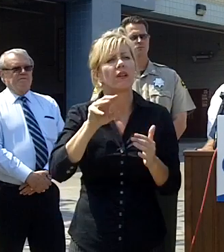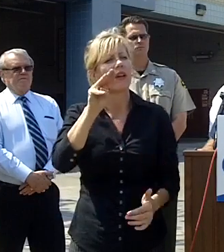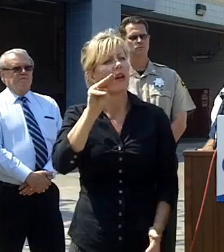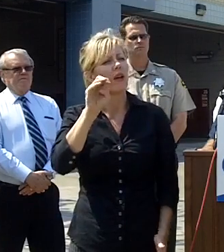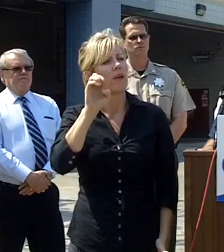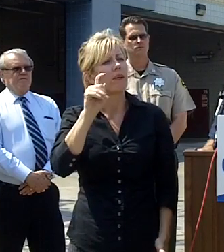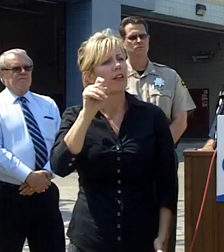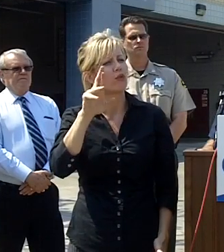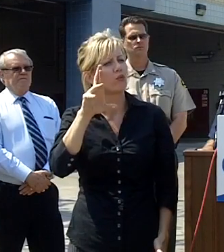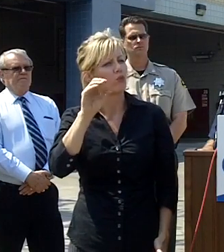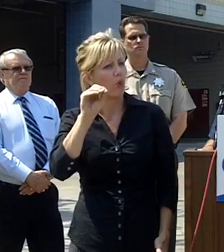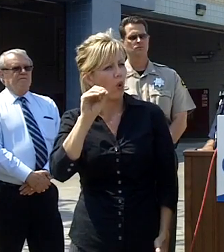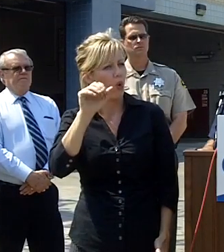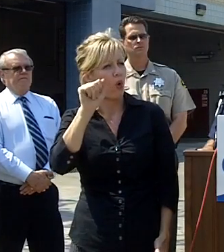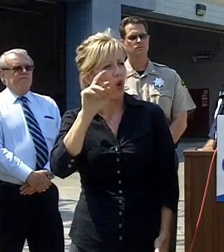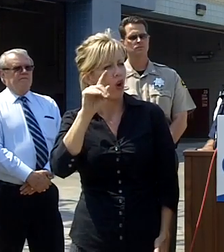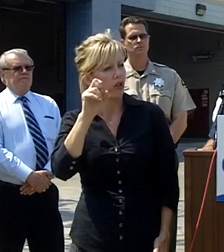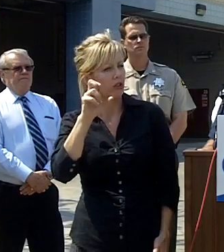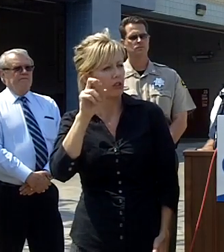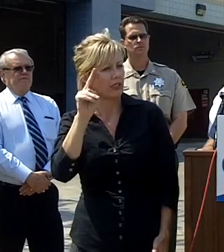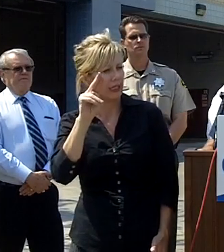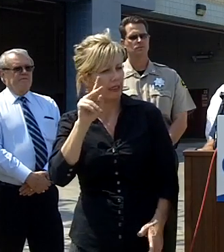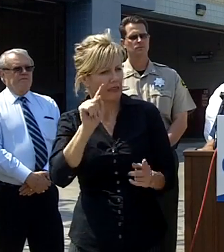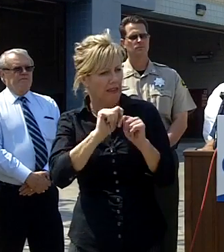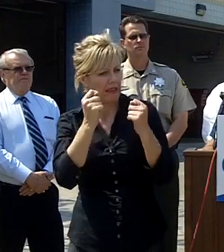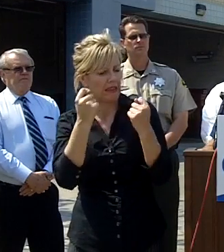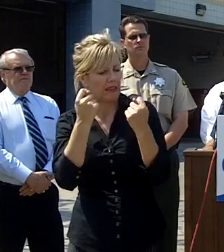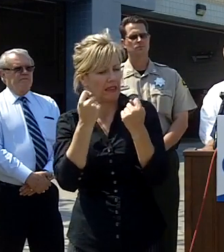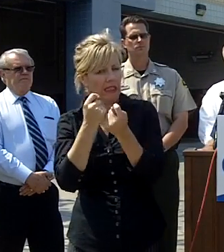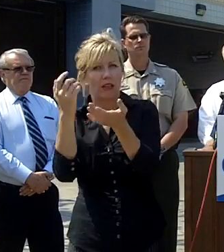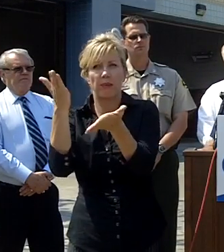city has been requested to come up and give us a hand for a quick determination